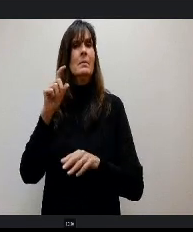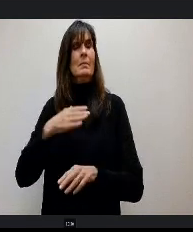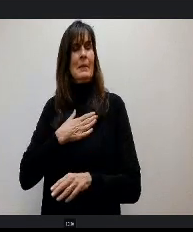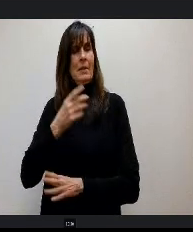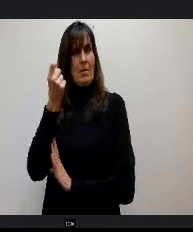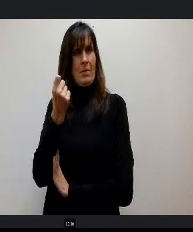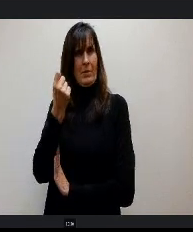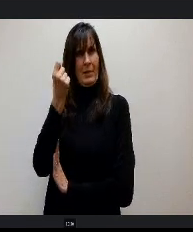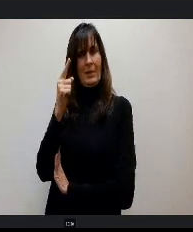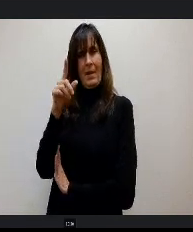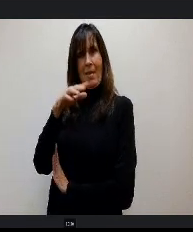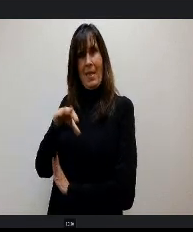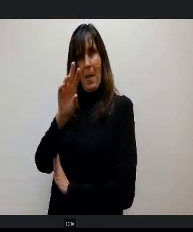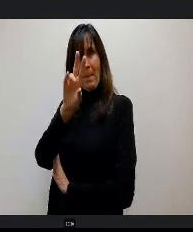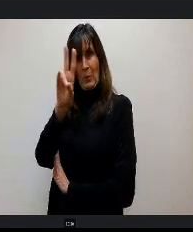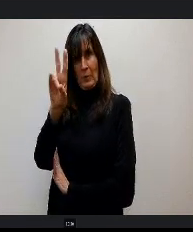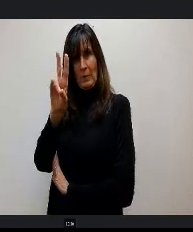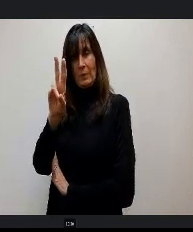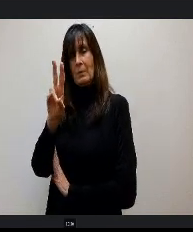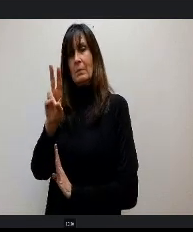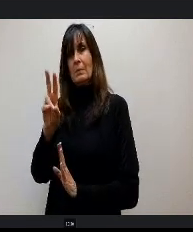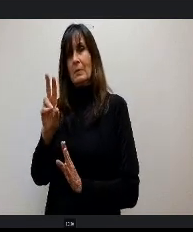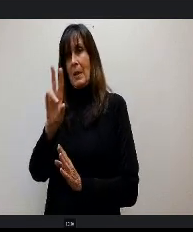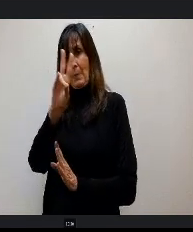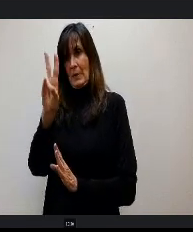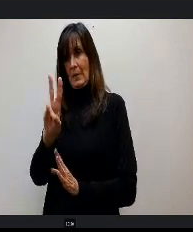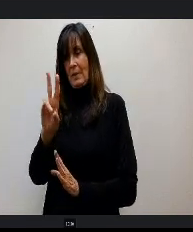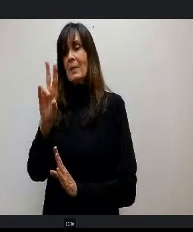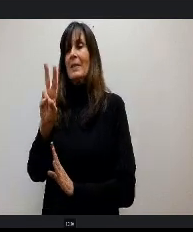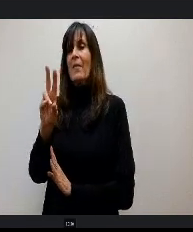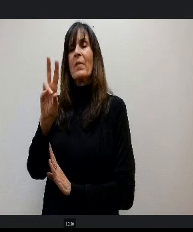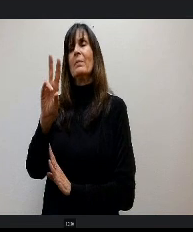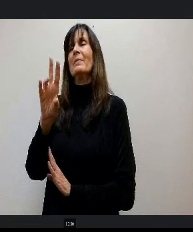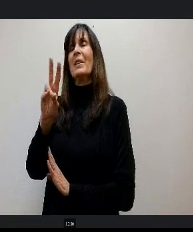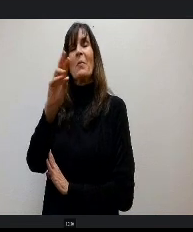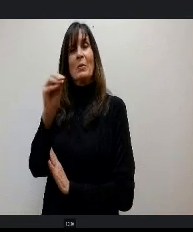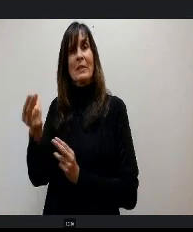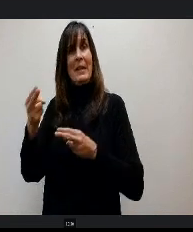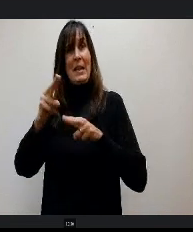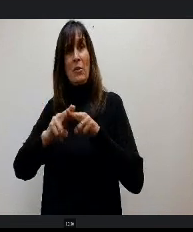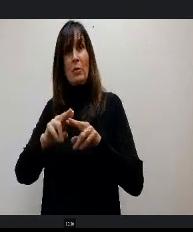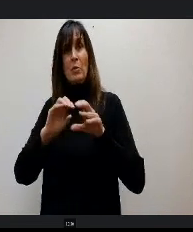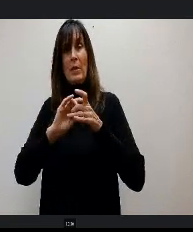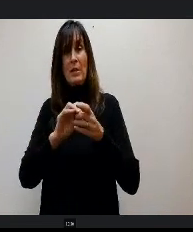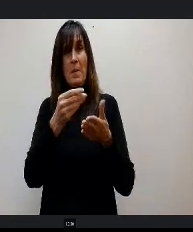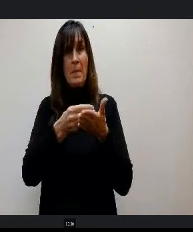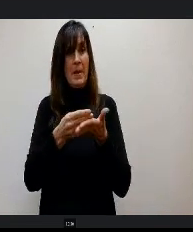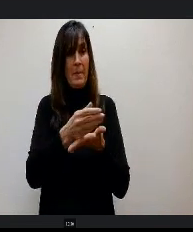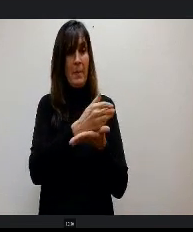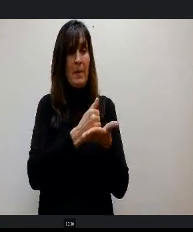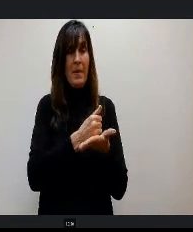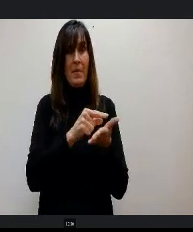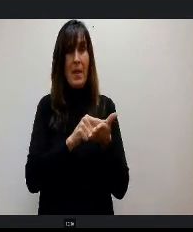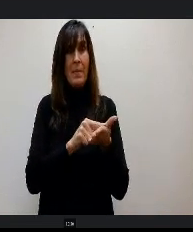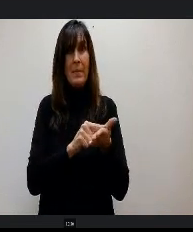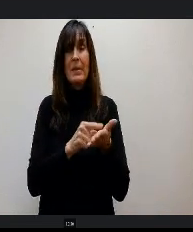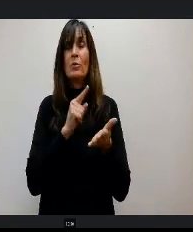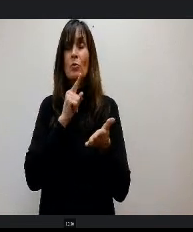we get that percentage increase in our funding, it does not mean that we can pass that straight on in the form of salaries and